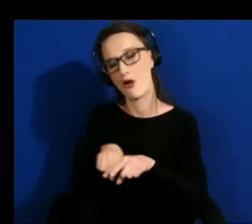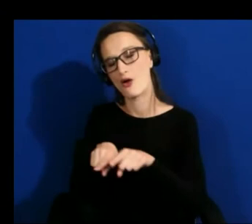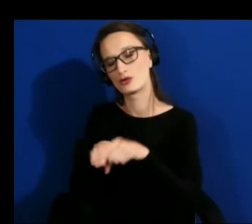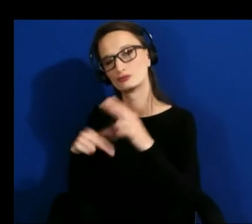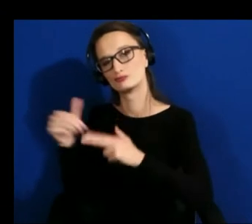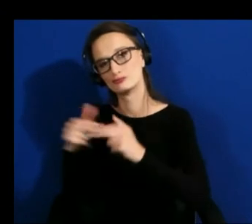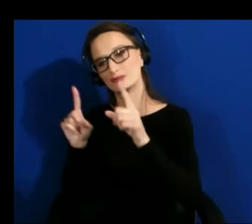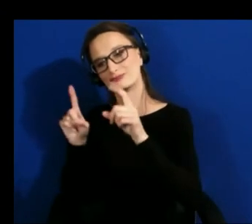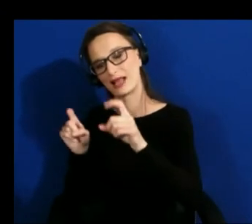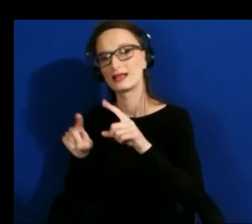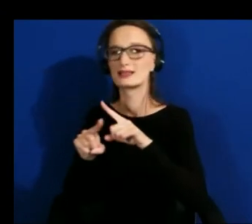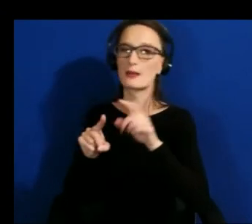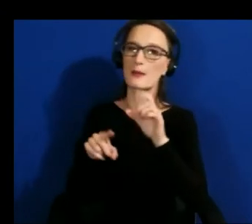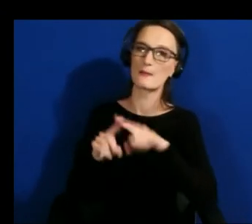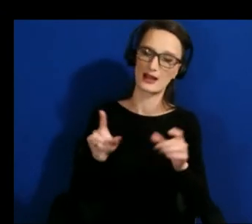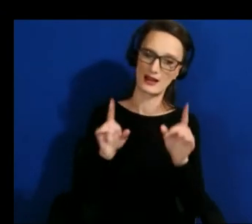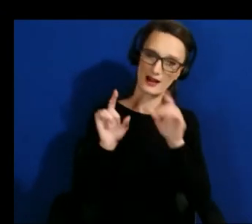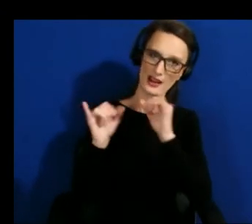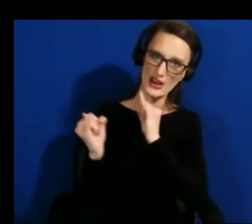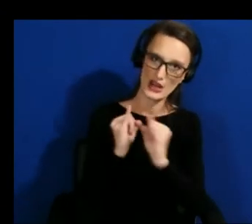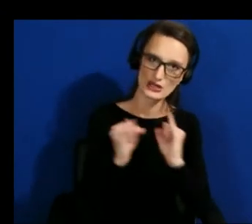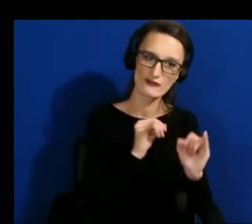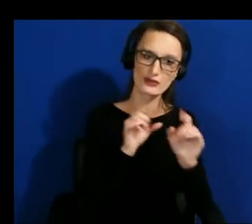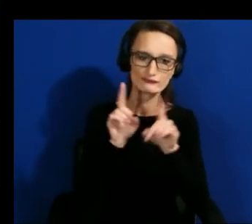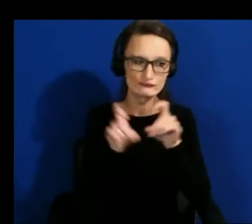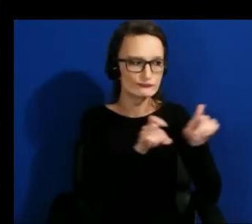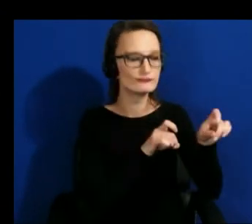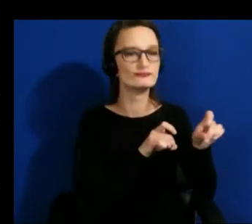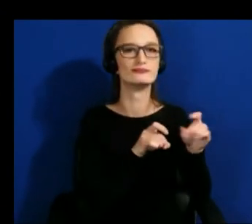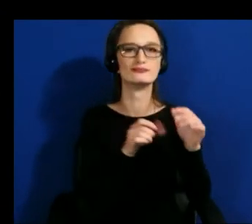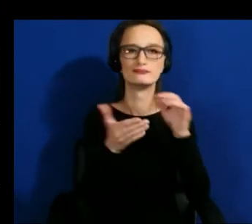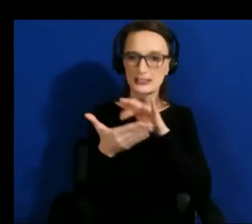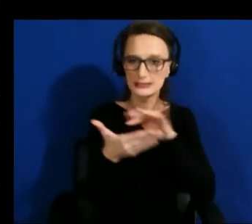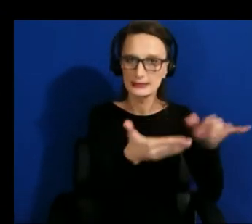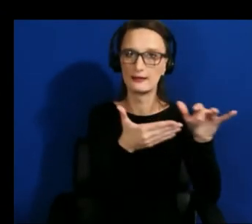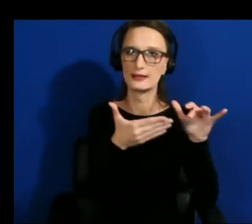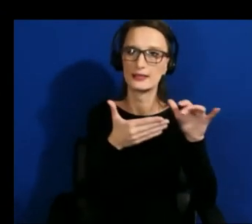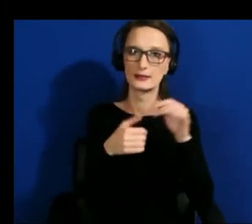interview study before or um embedding an interview early on in the project